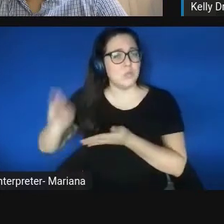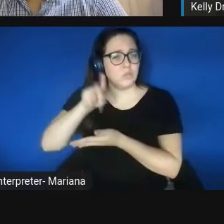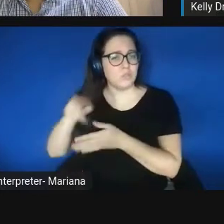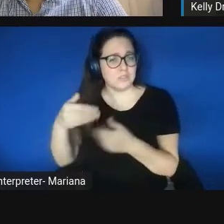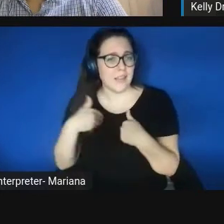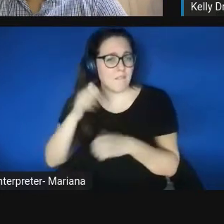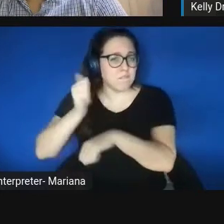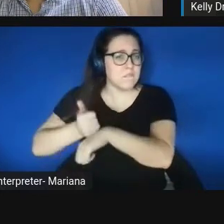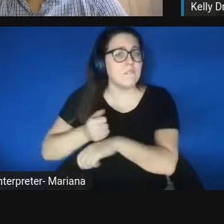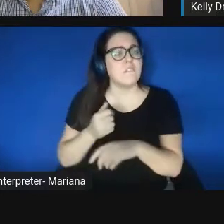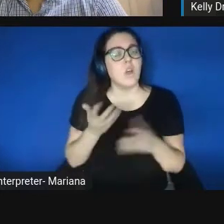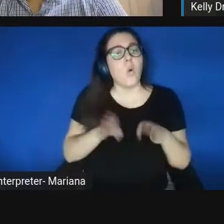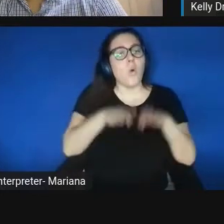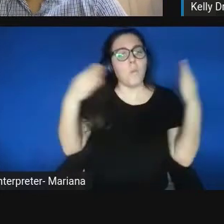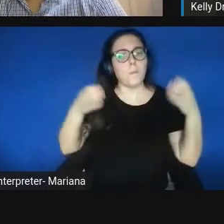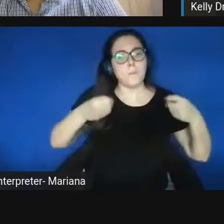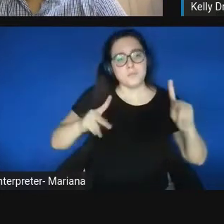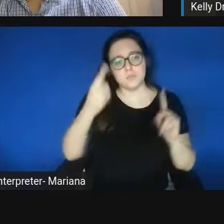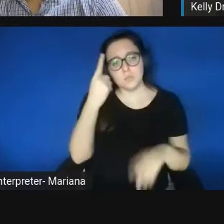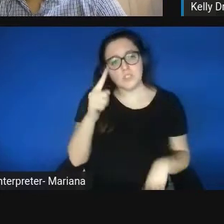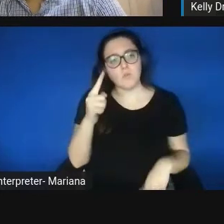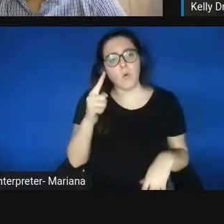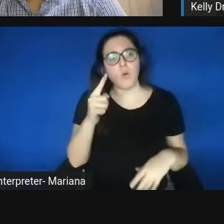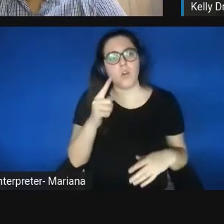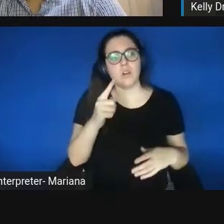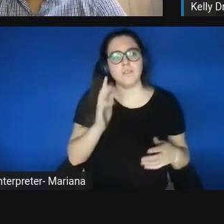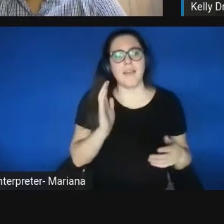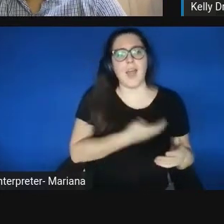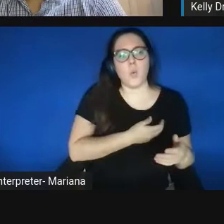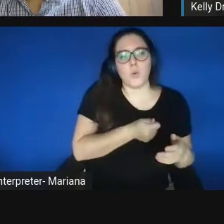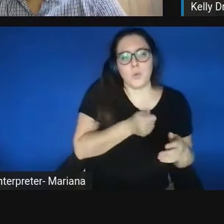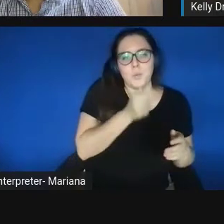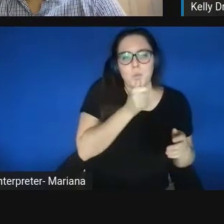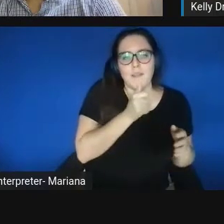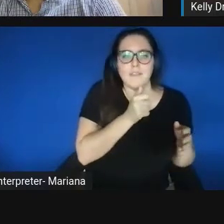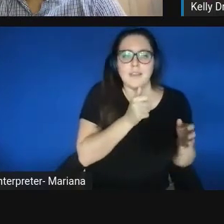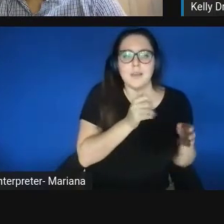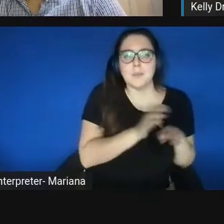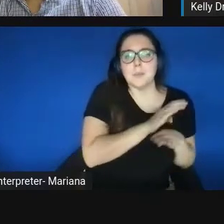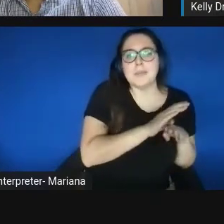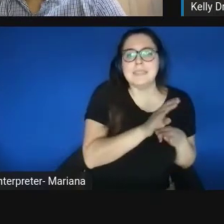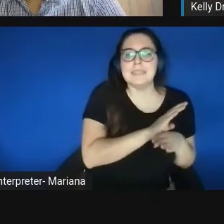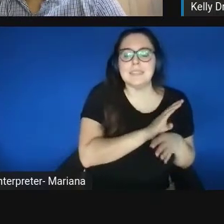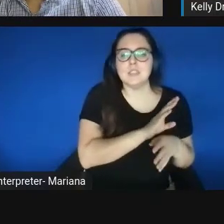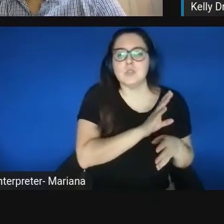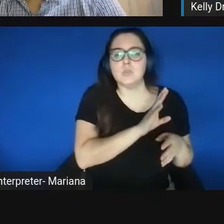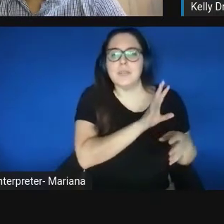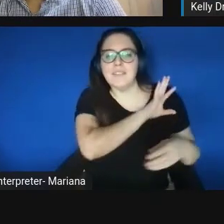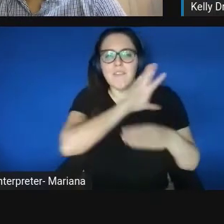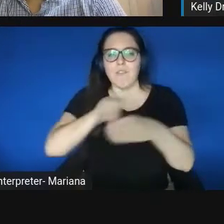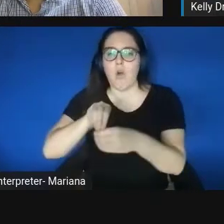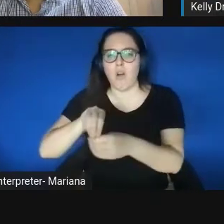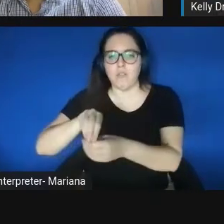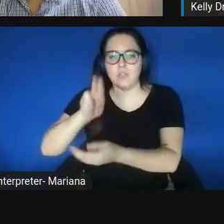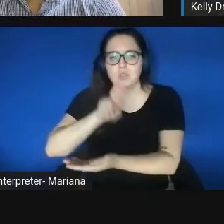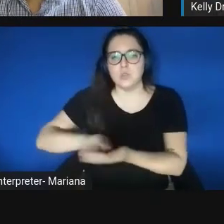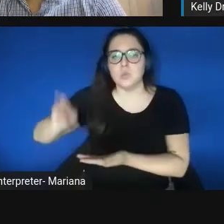to bring the private sector into the university resources